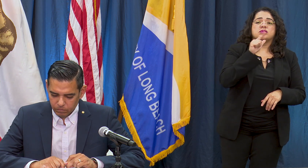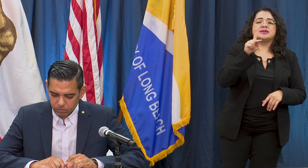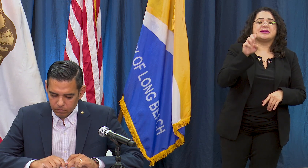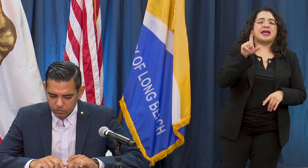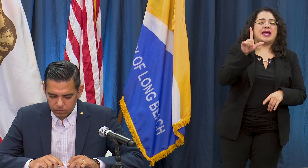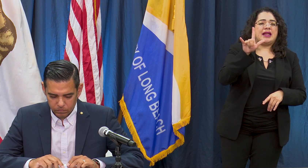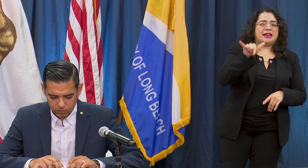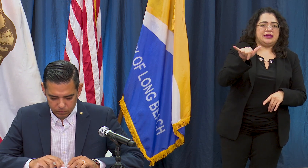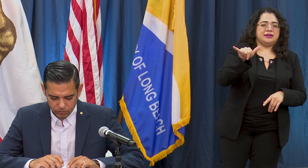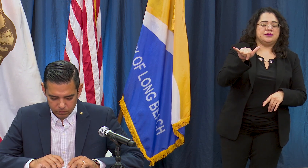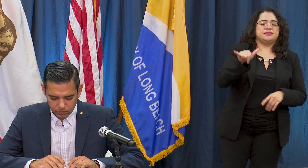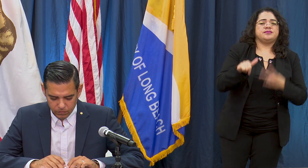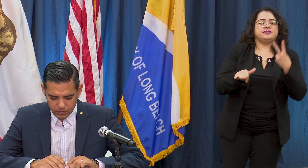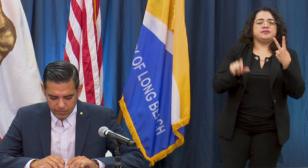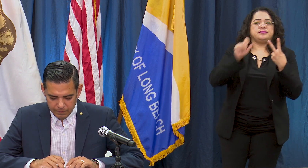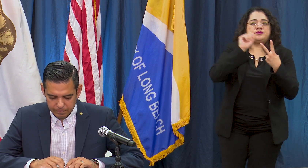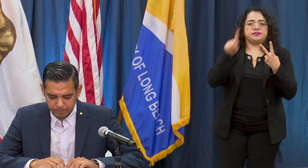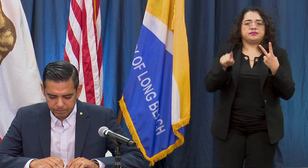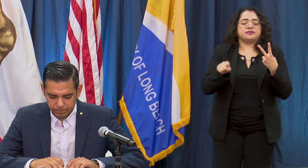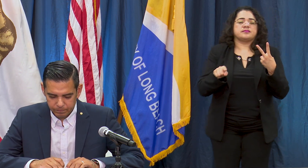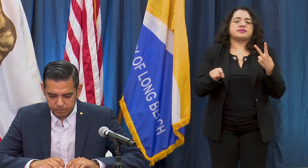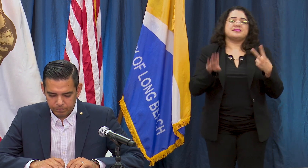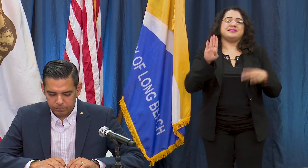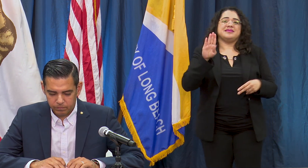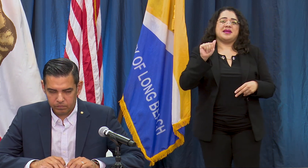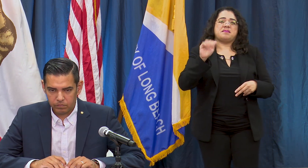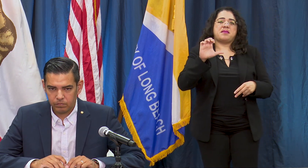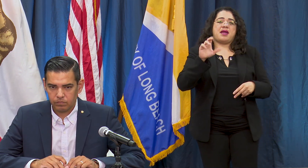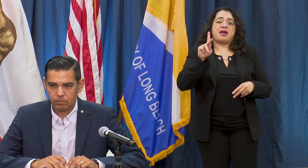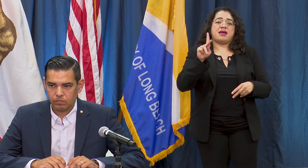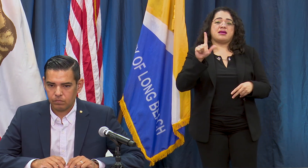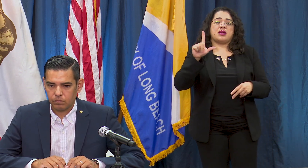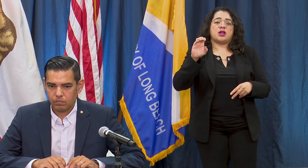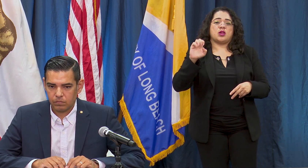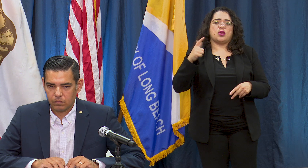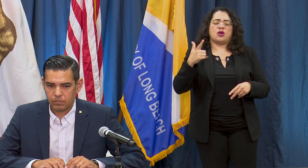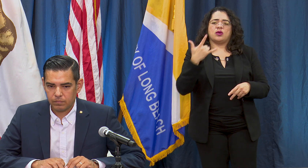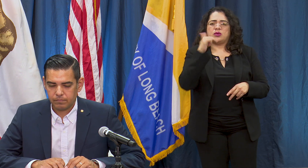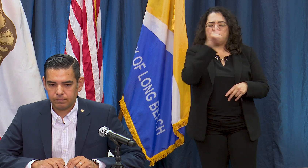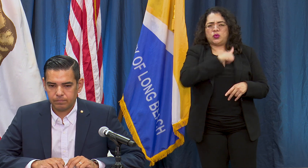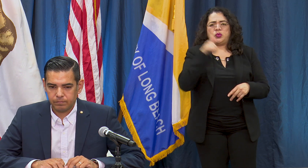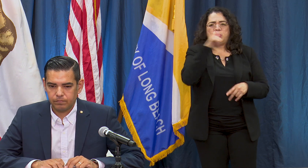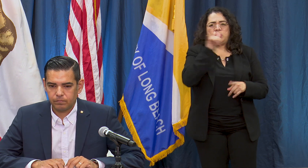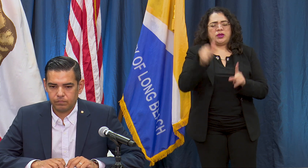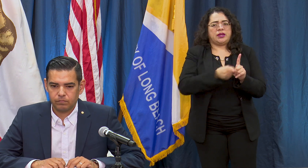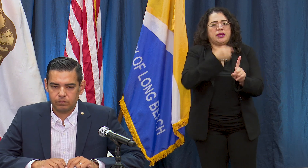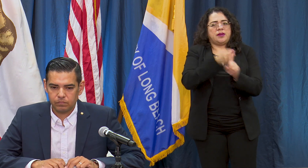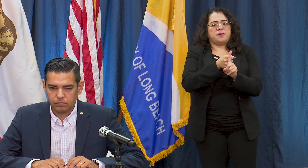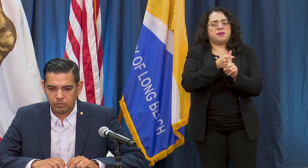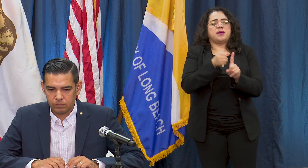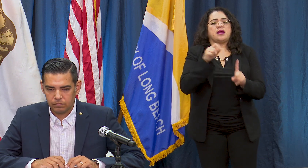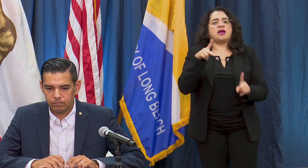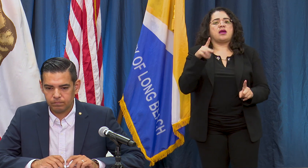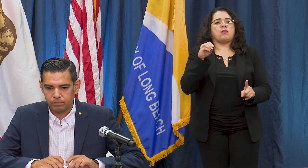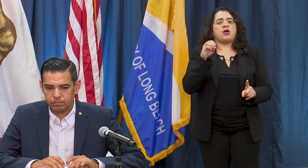questions for you guys - first is on the backlog it sounds like the backlog is having a significant impact on our positivity rate can you talk a little